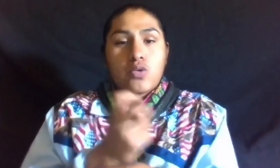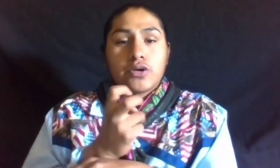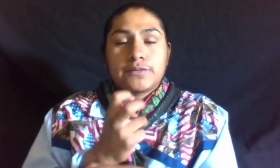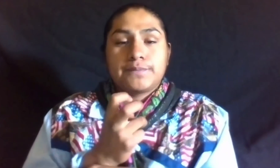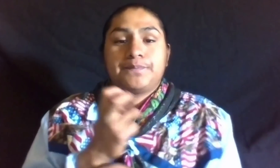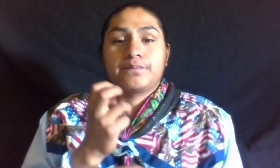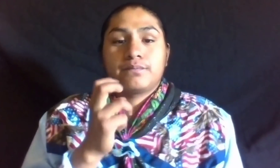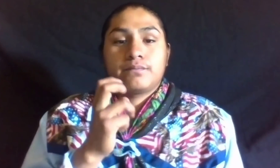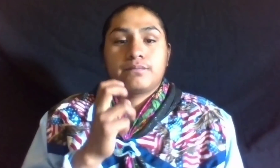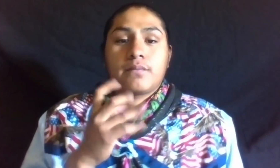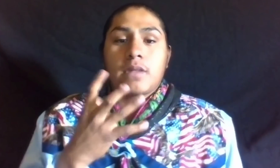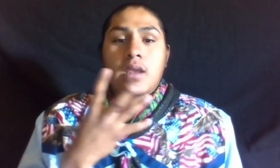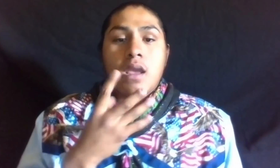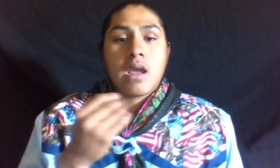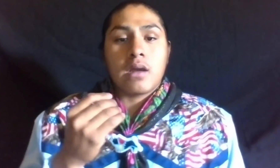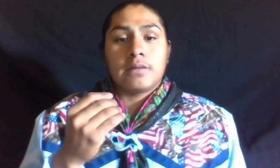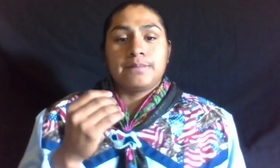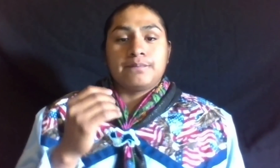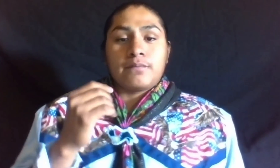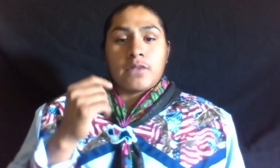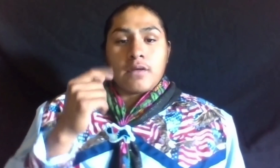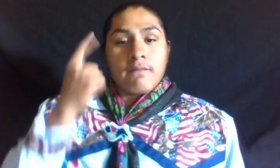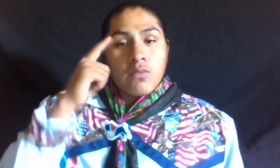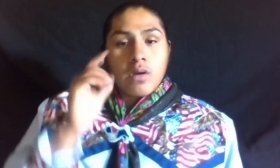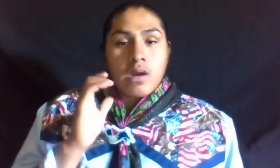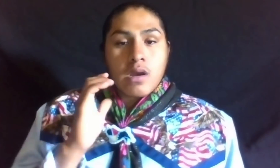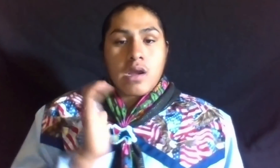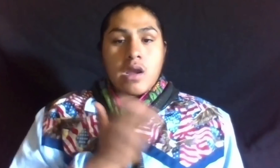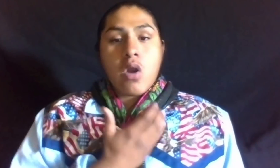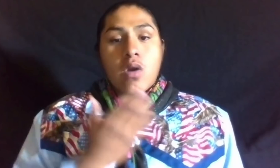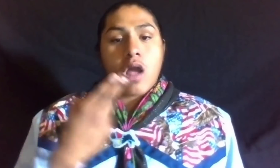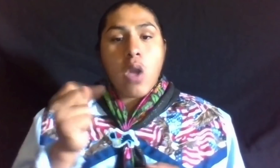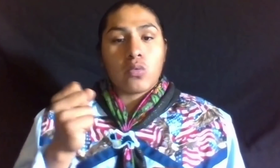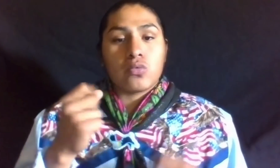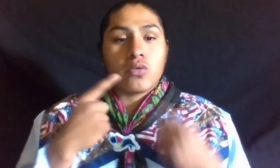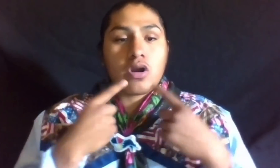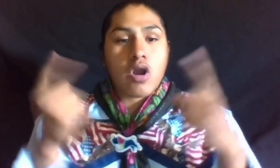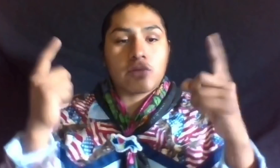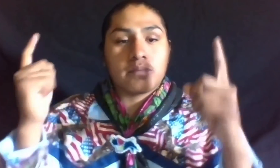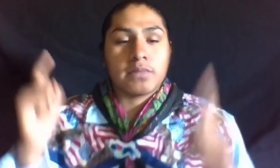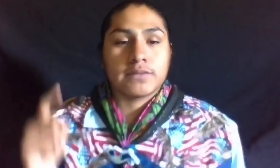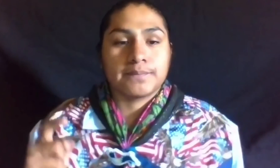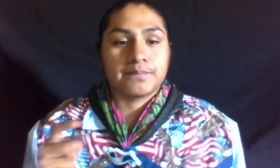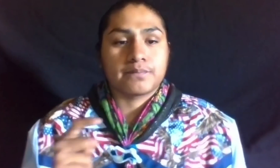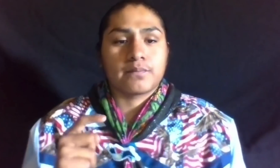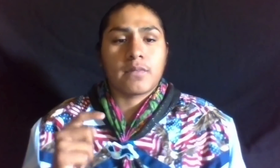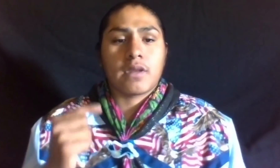AND FOR FINALLY ACCOMPLISHING HIGH SCHOOL.